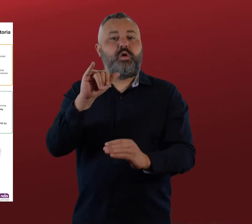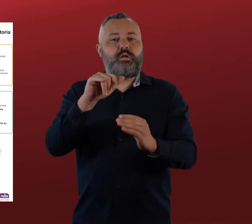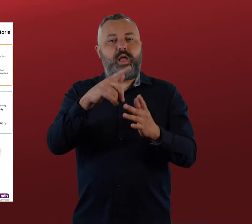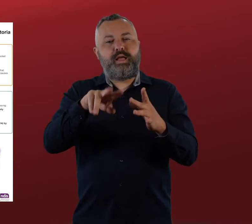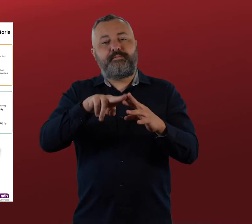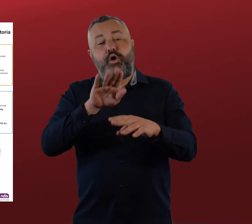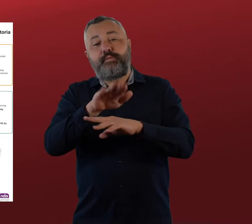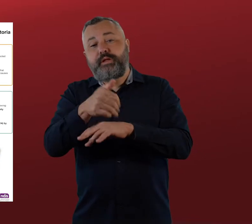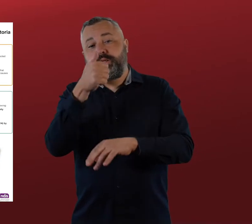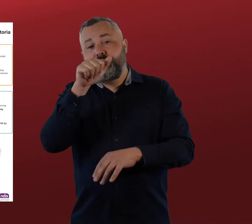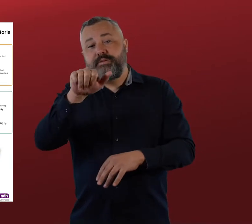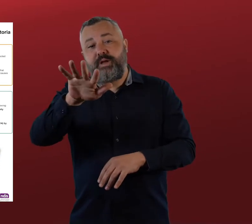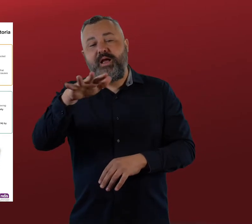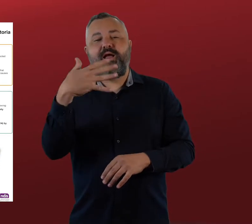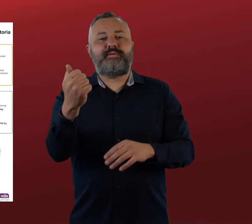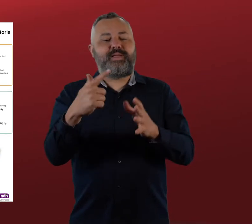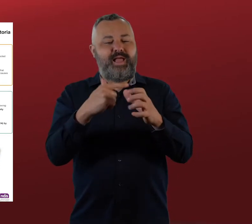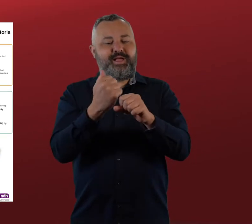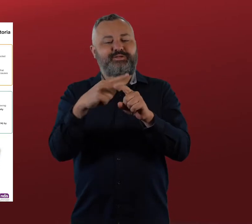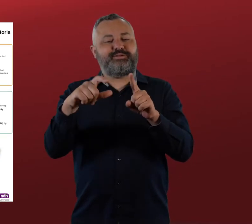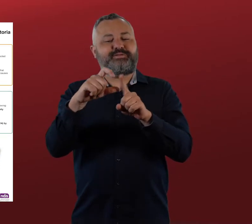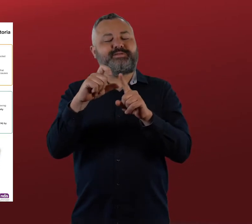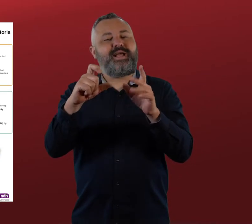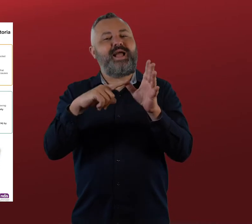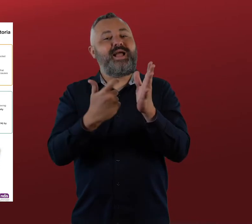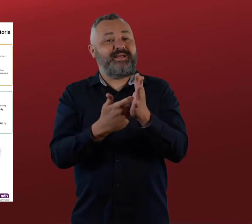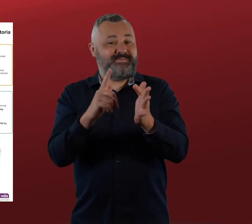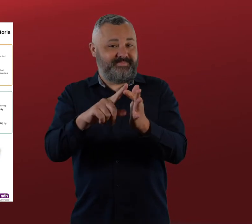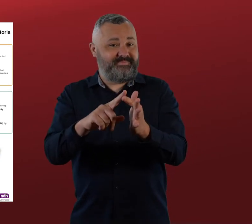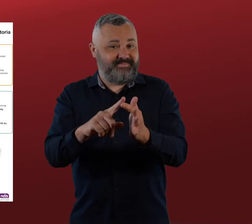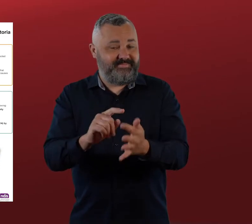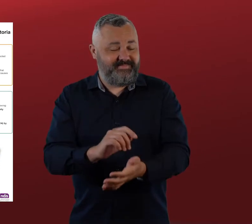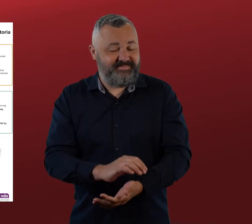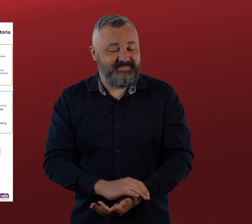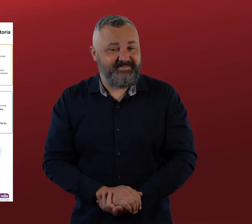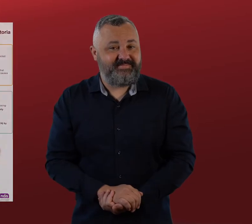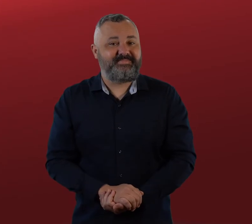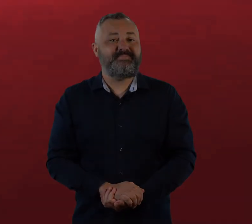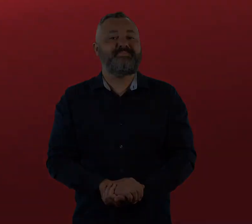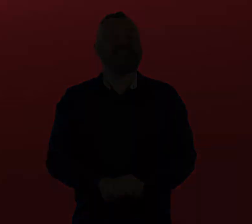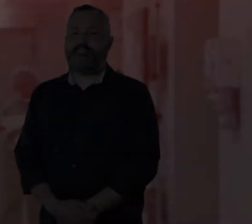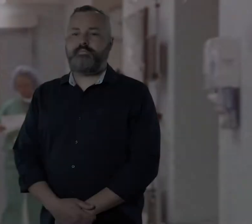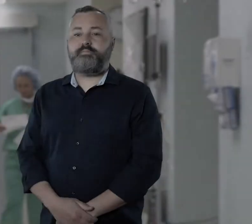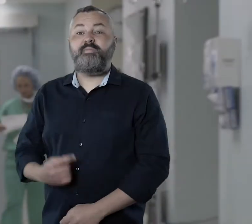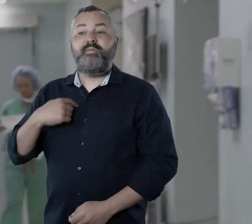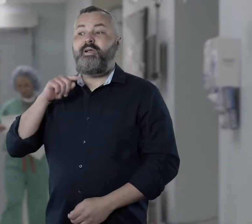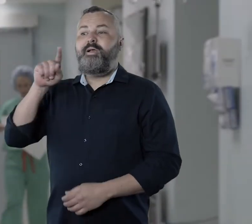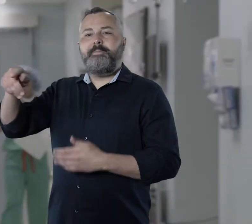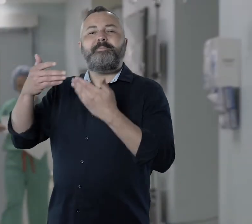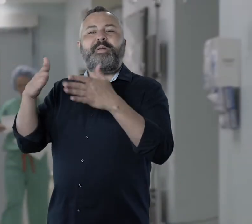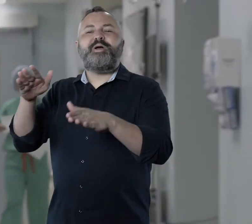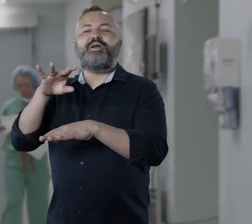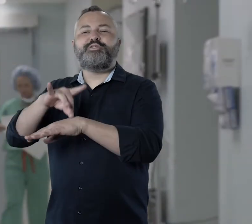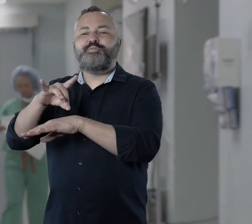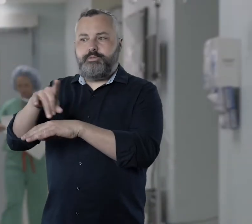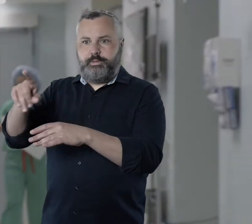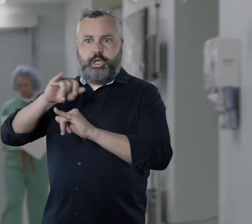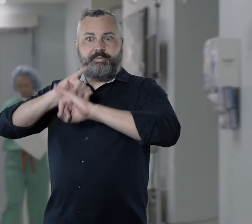your own interpreter using your NDIS funding or for over 65s via your My Aged Care Plan. Picture yourself with